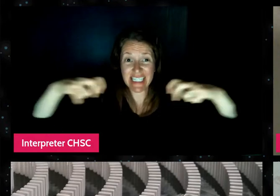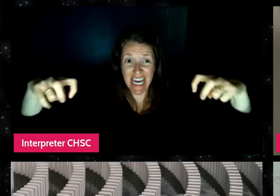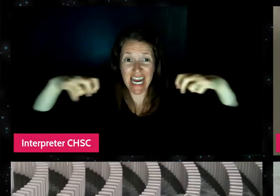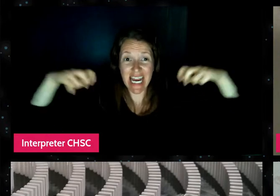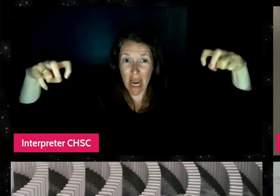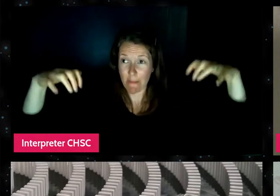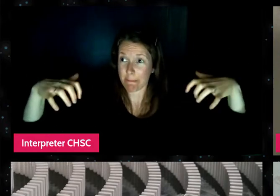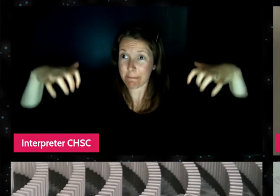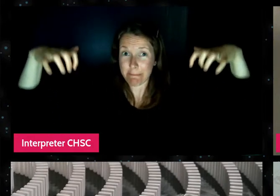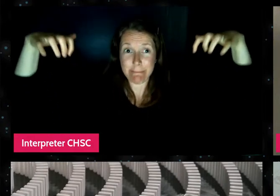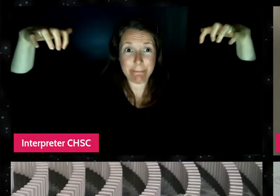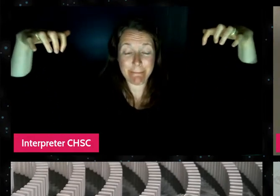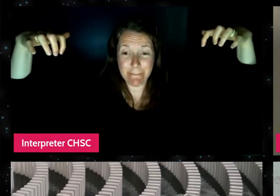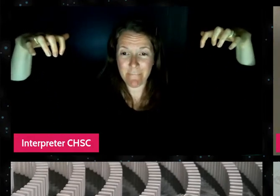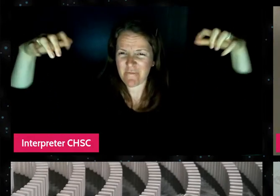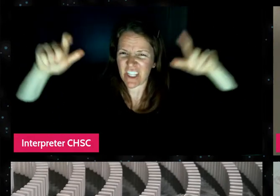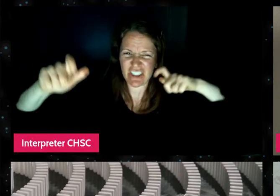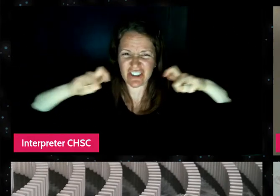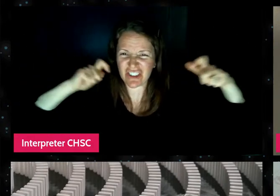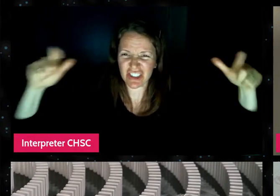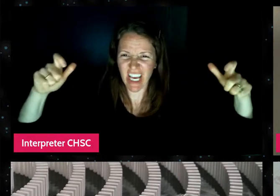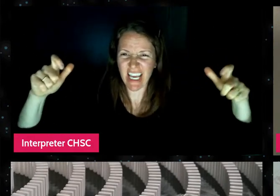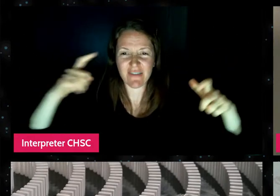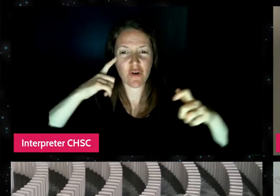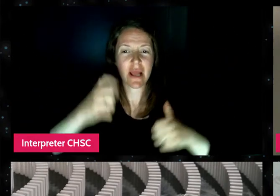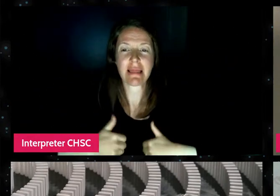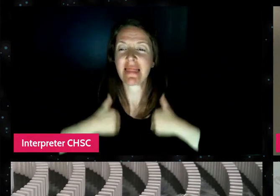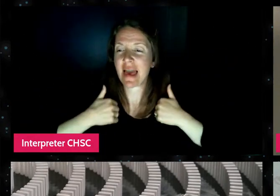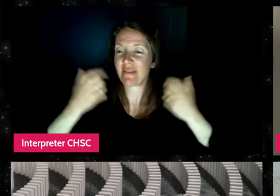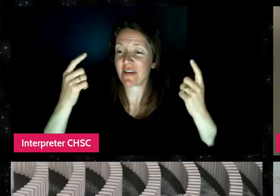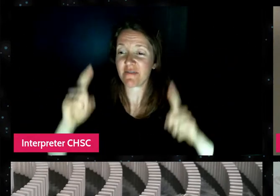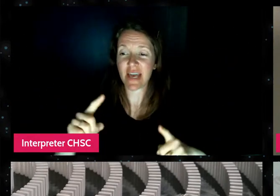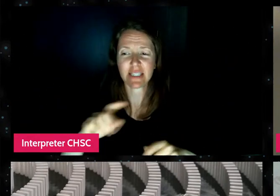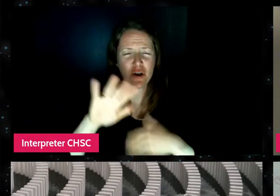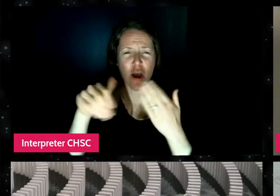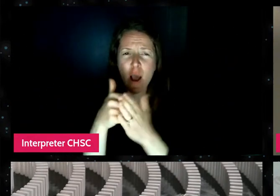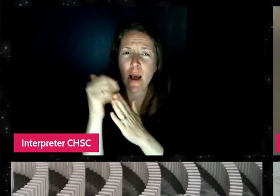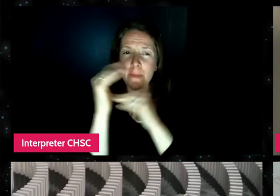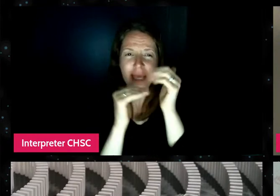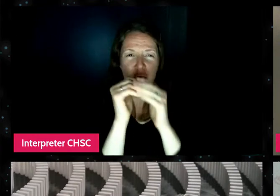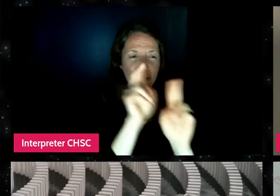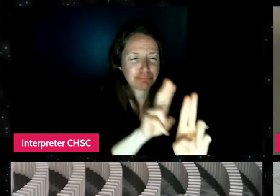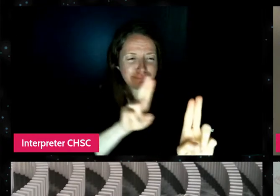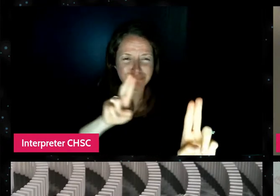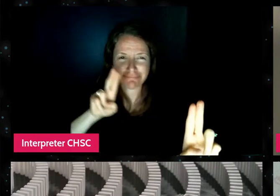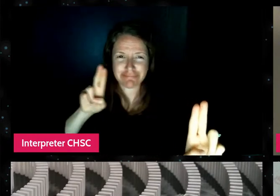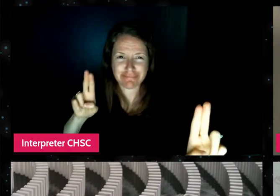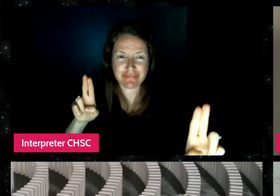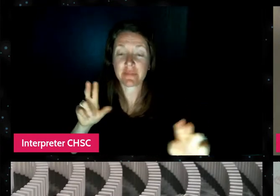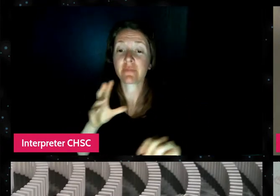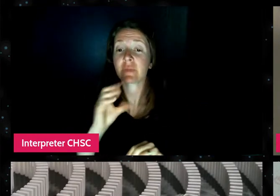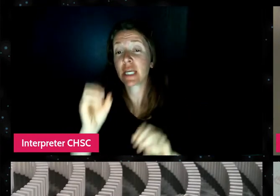And it's just a giant space where we can all build dominoes. And then my dream design,